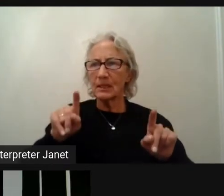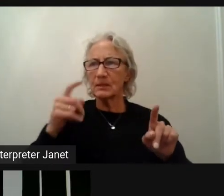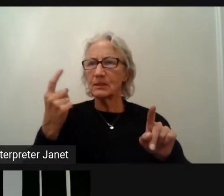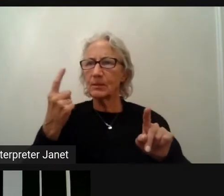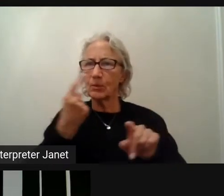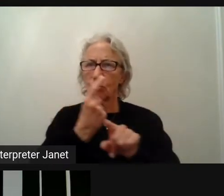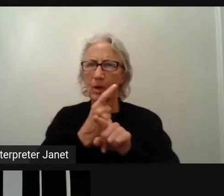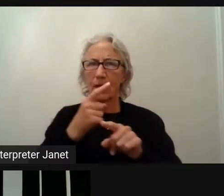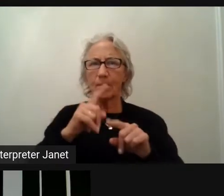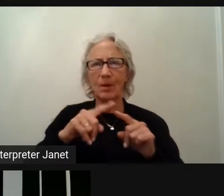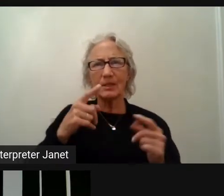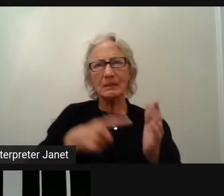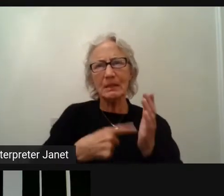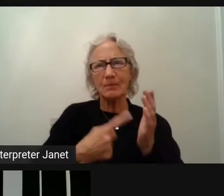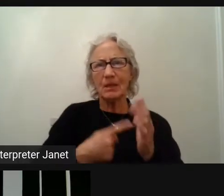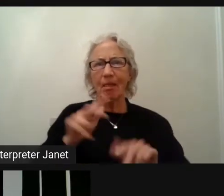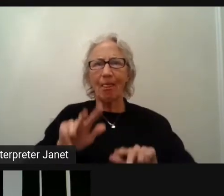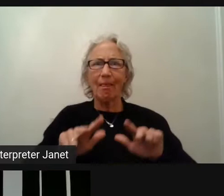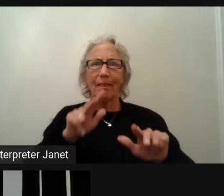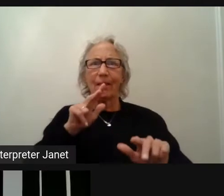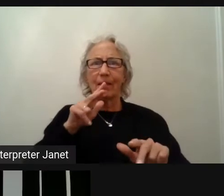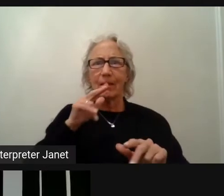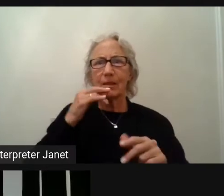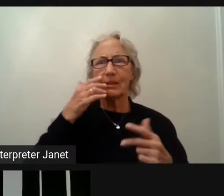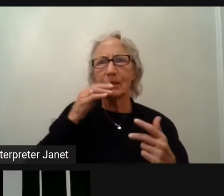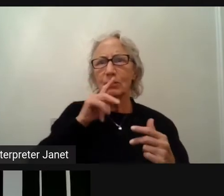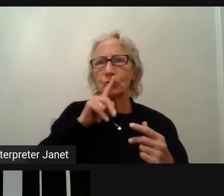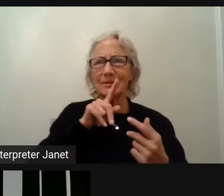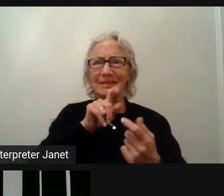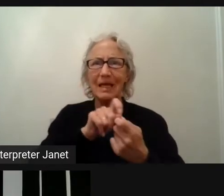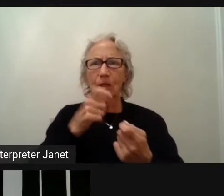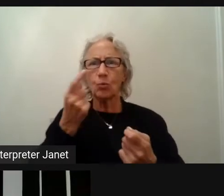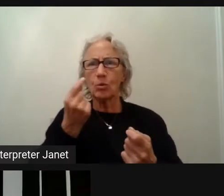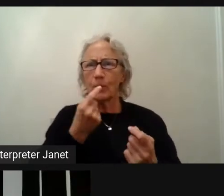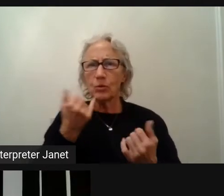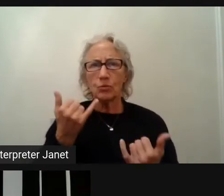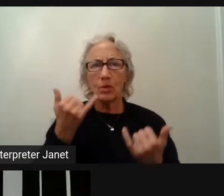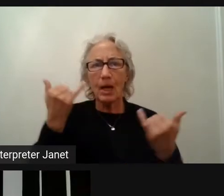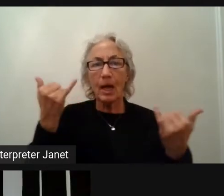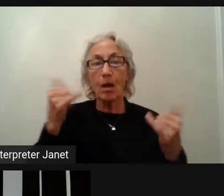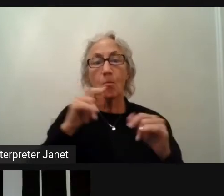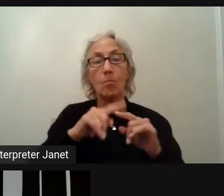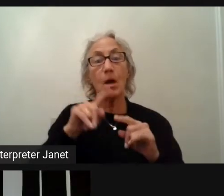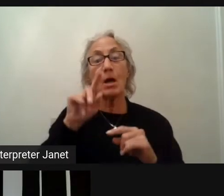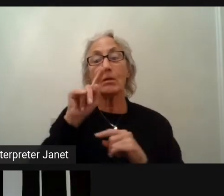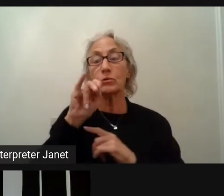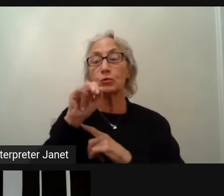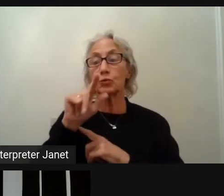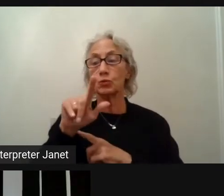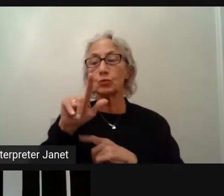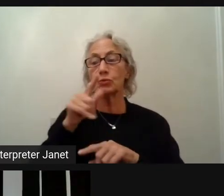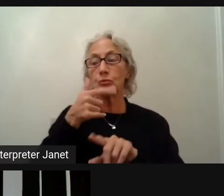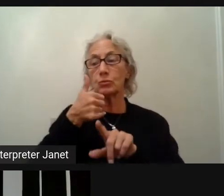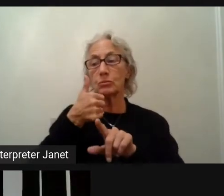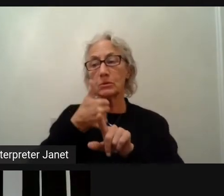I don't know how to start."This is one of those tools when the only problem that you'll have is in the worst case,